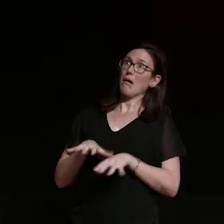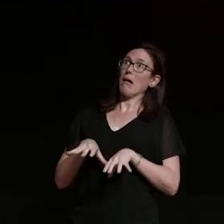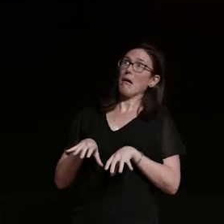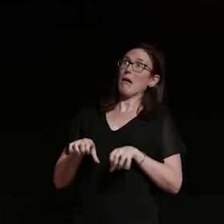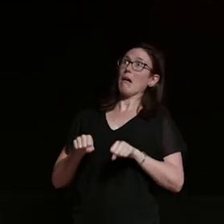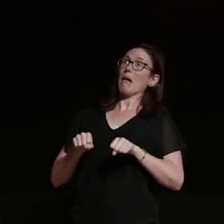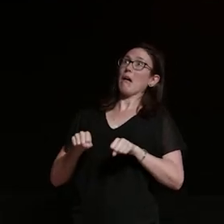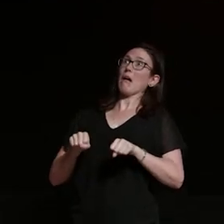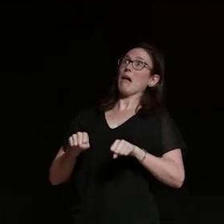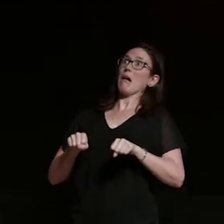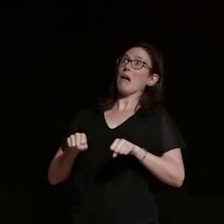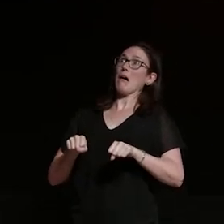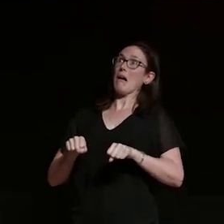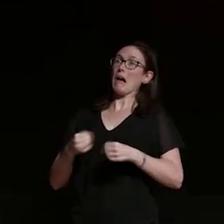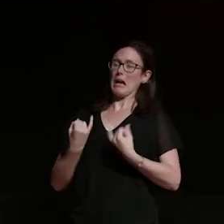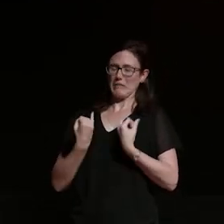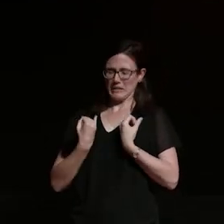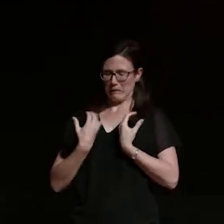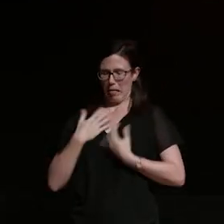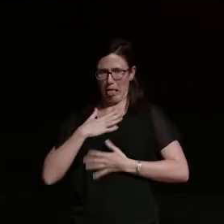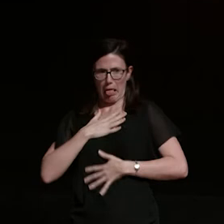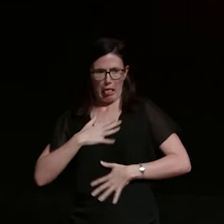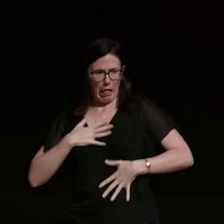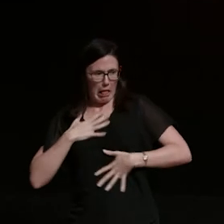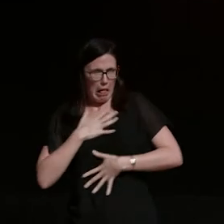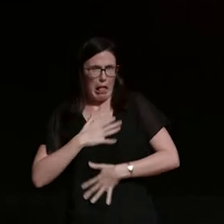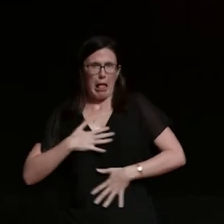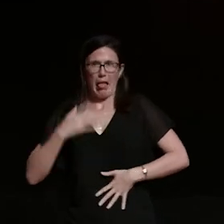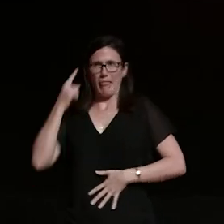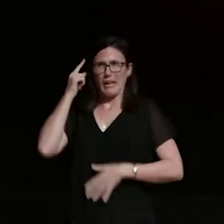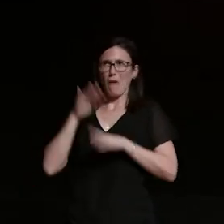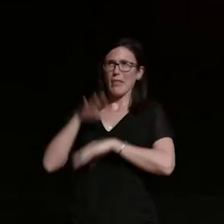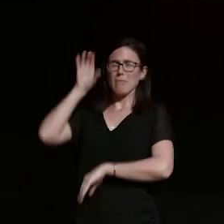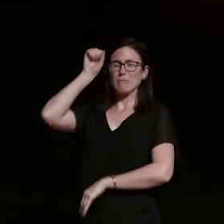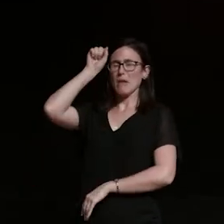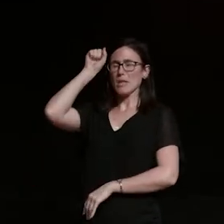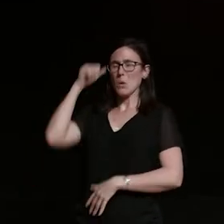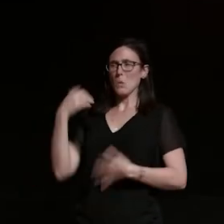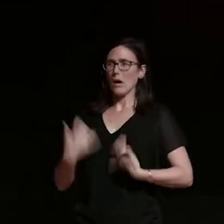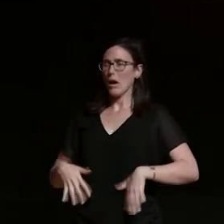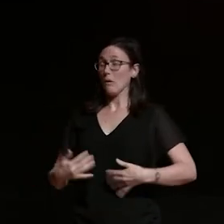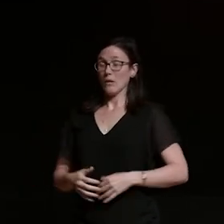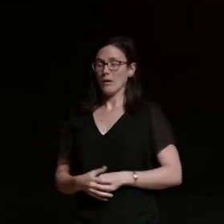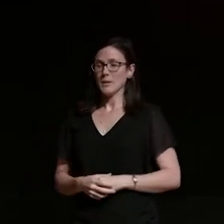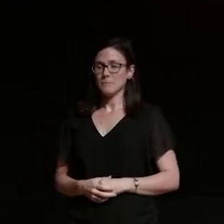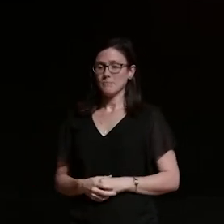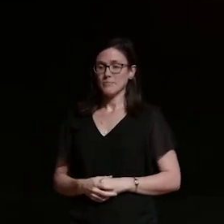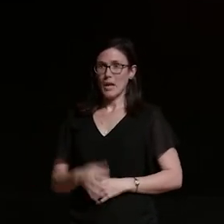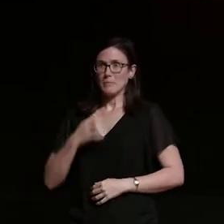it i feel sick thinking about it right now because i'm afraid of everything my story is about how my